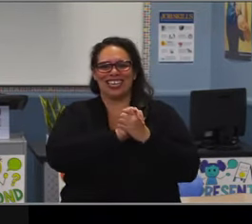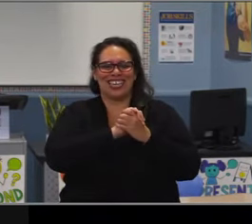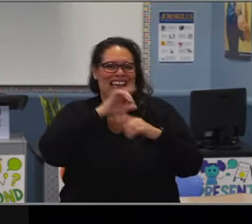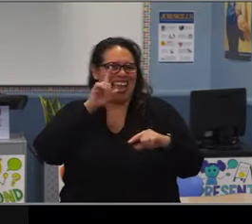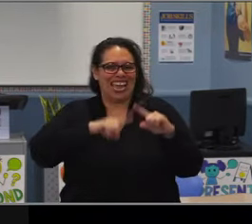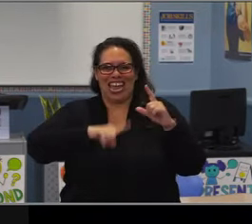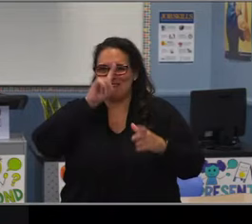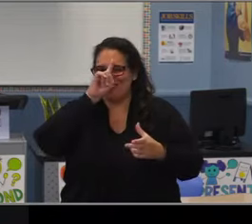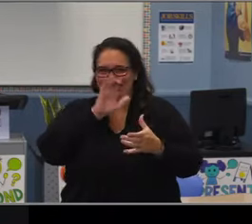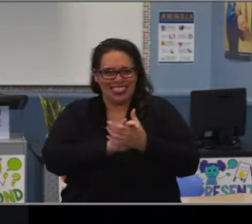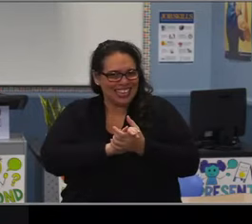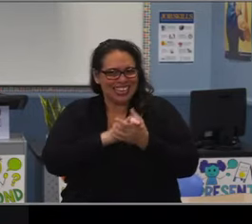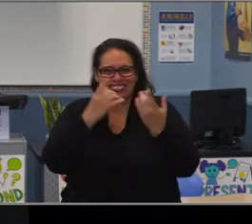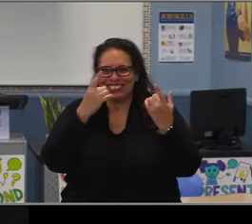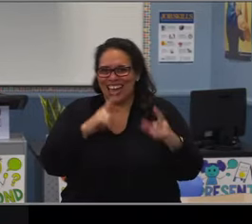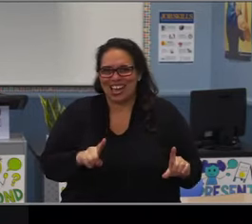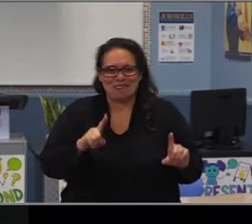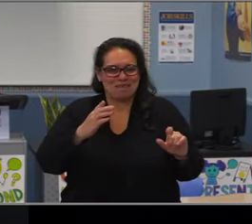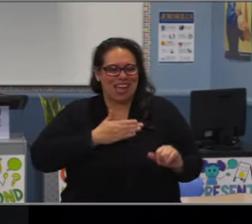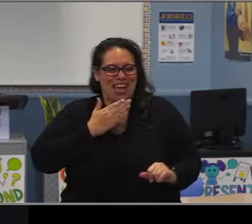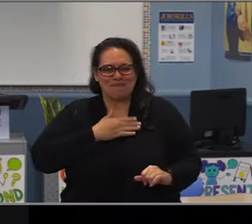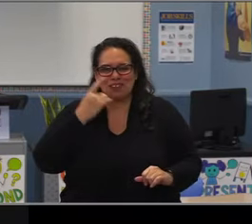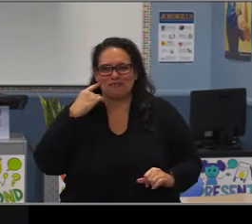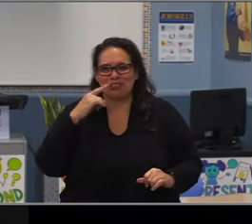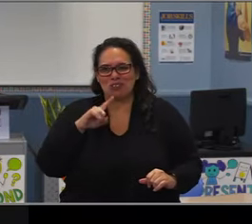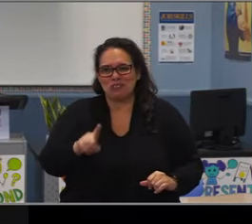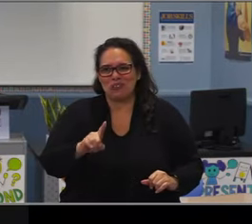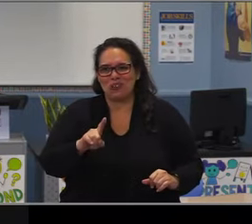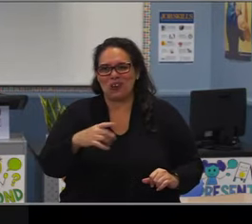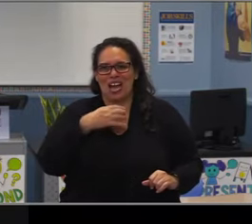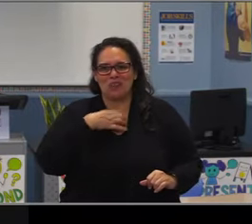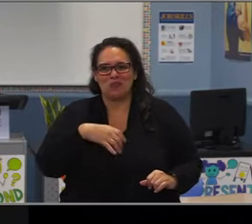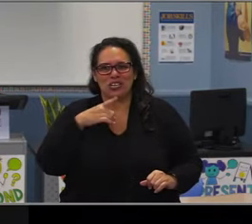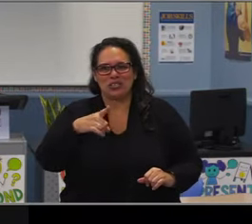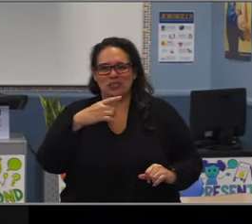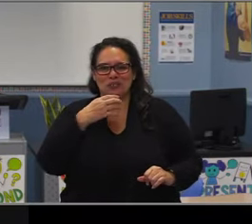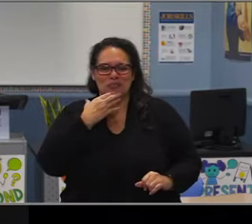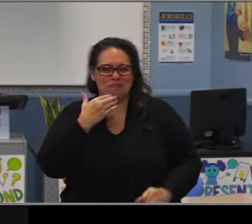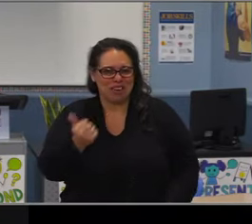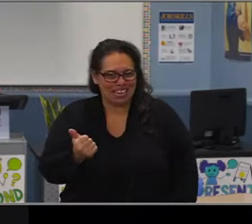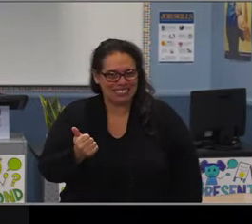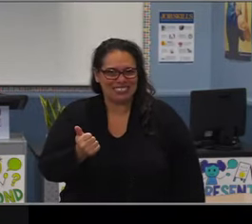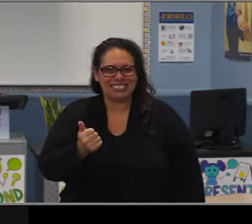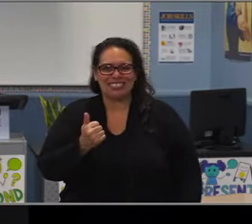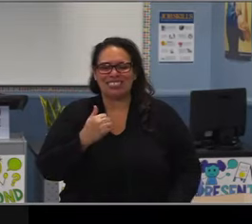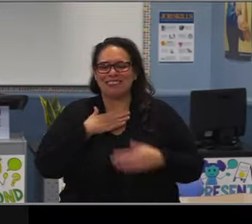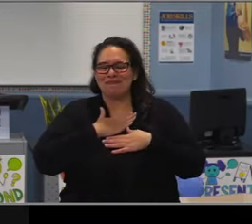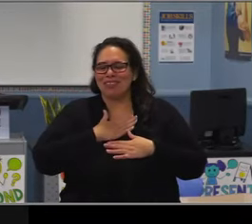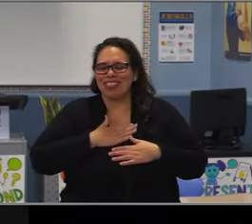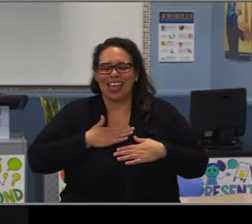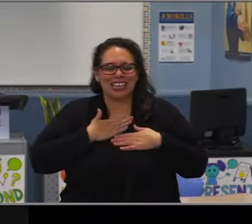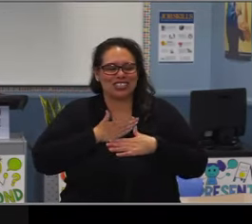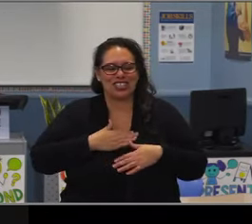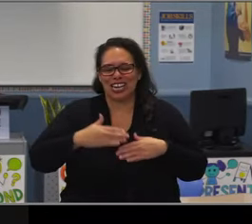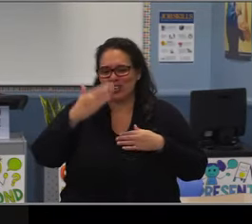I know I have your home phone and your cell phone, and I'm looking forward to talking to you real soon. Thank you again.